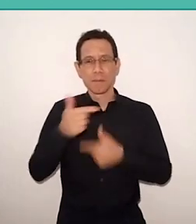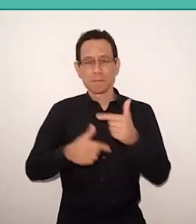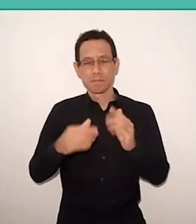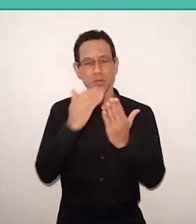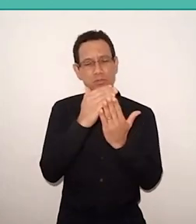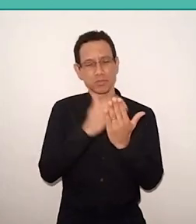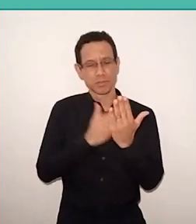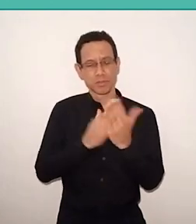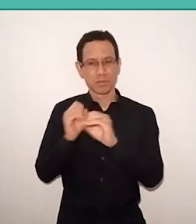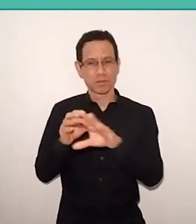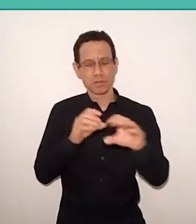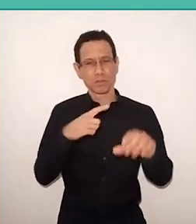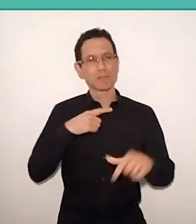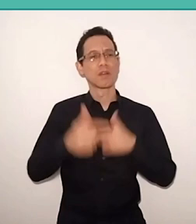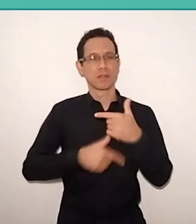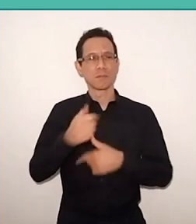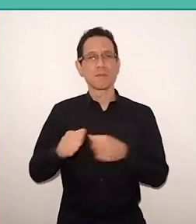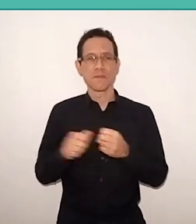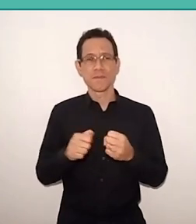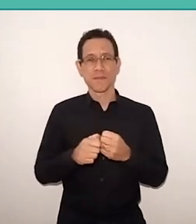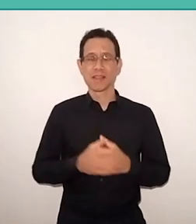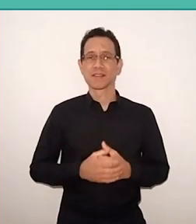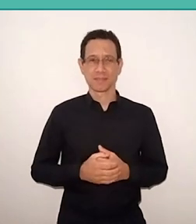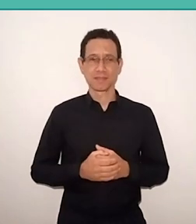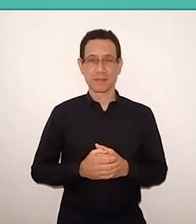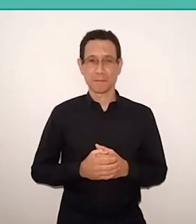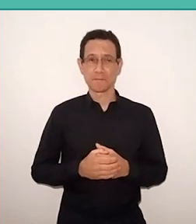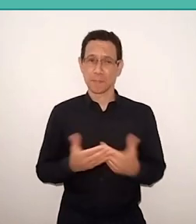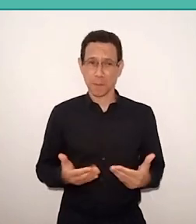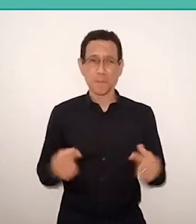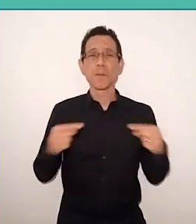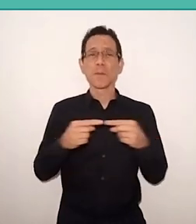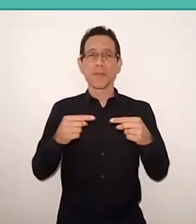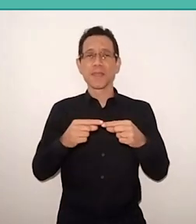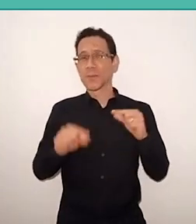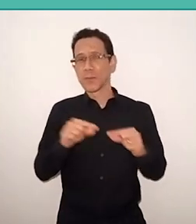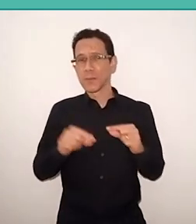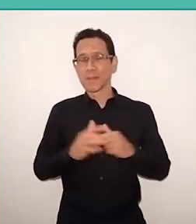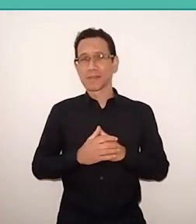at work that he performs in Africa. Anyway, what I mean is these initial anchors